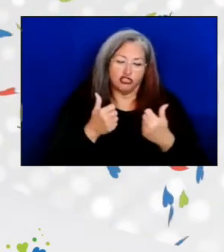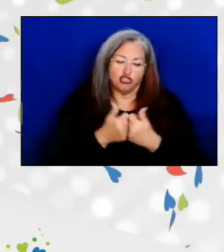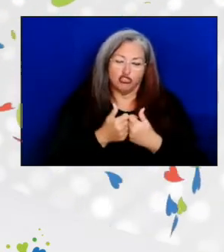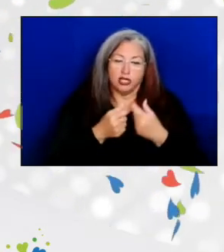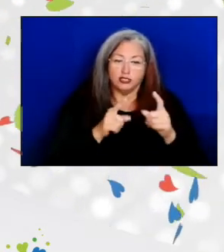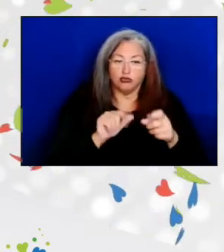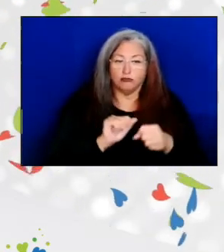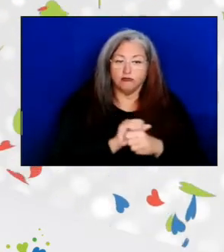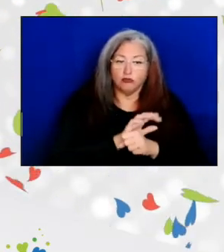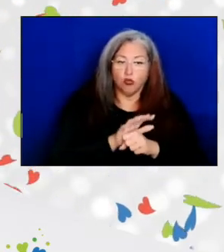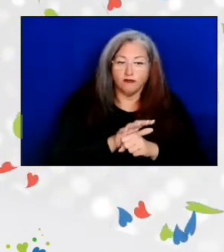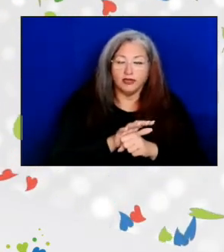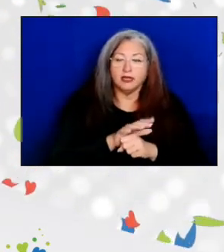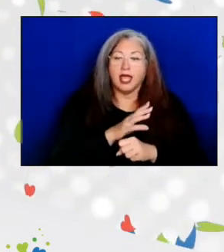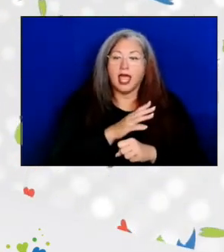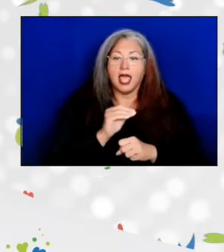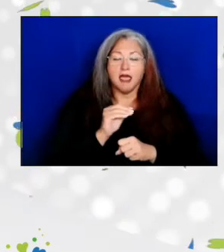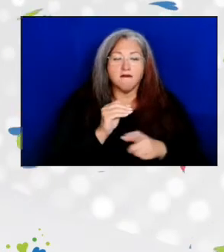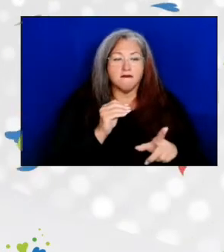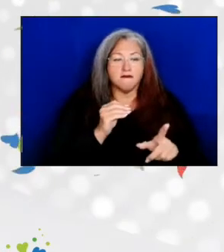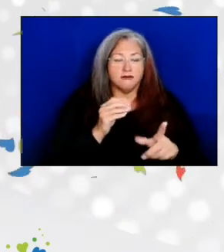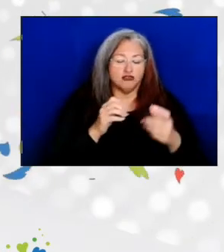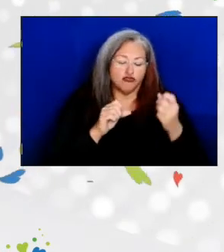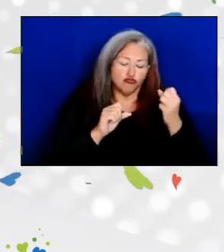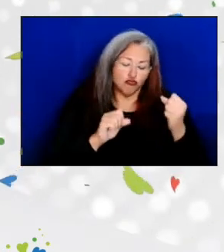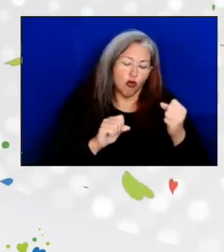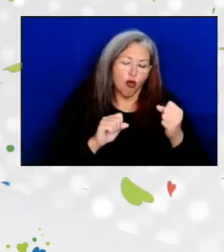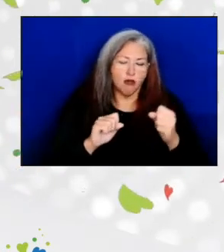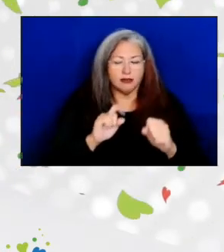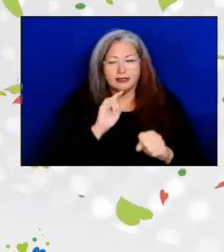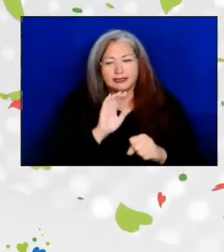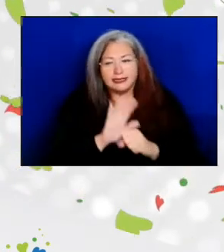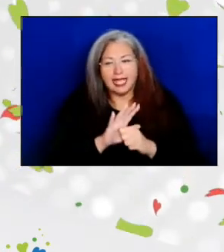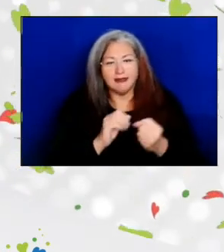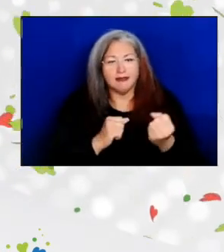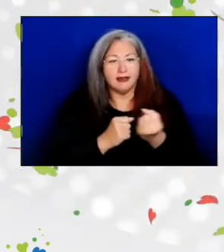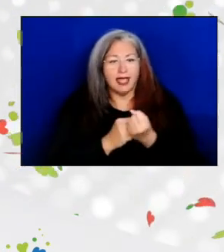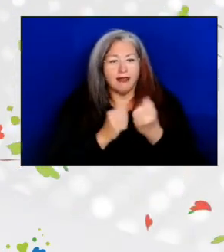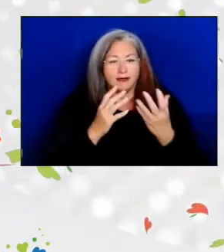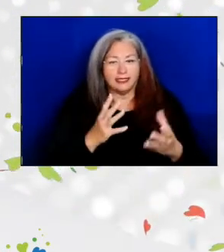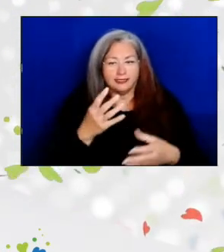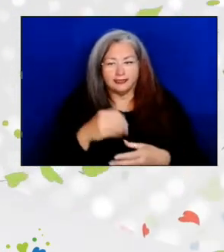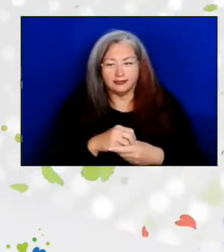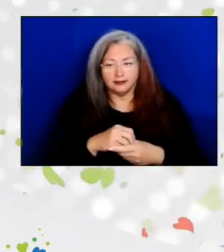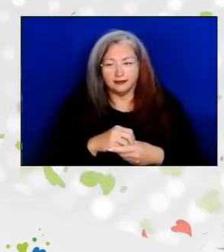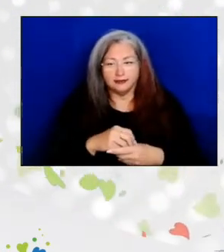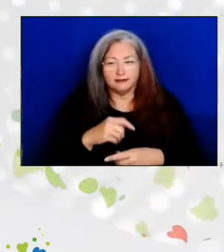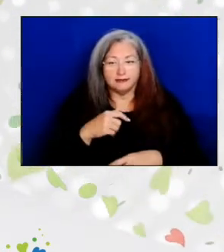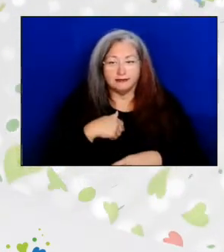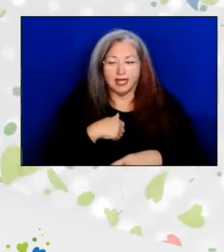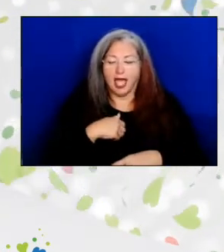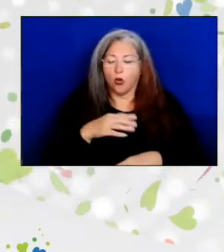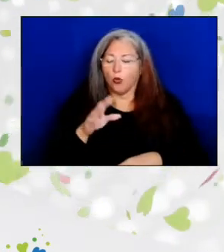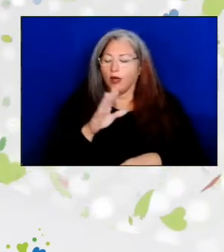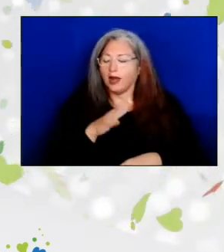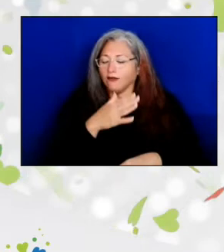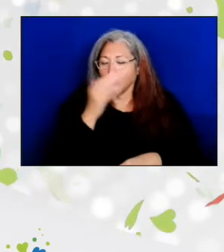and it has strong, dedicated advocates. I will never forget that we make a difference